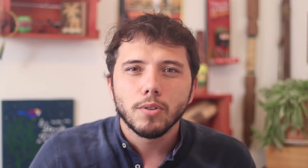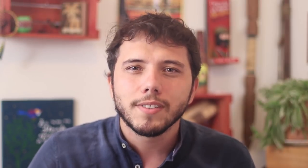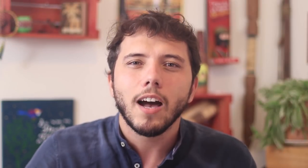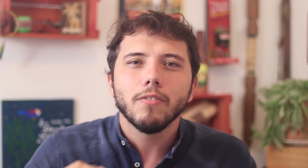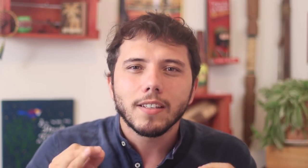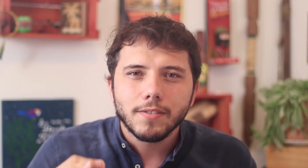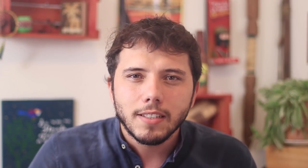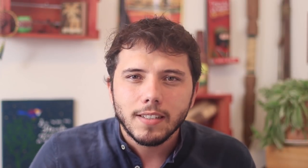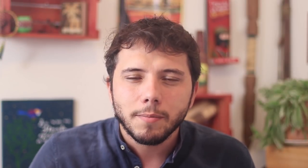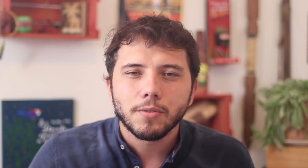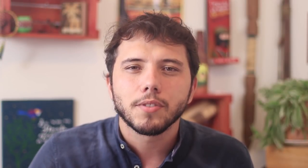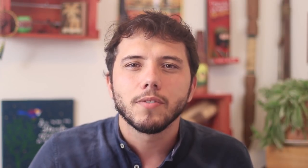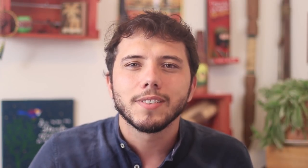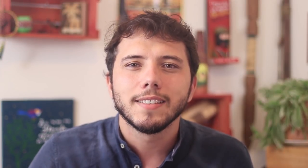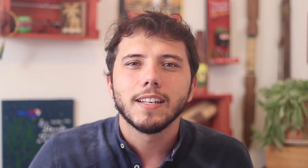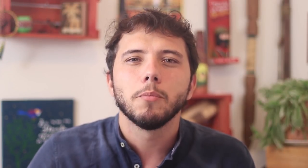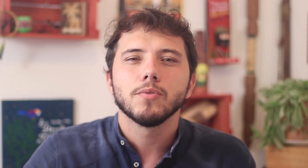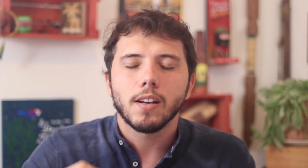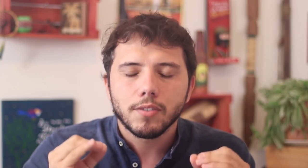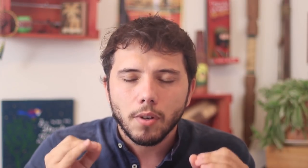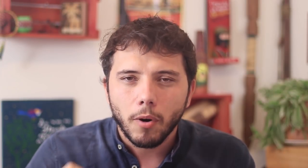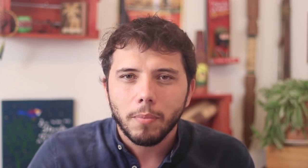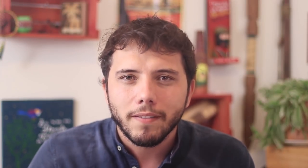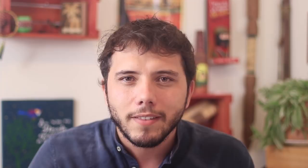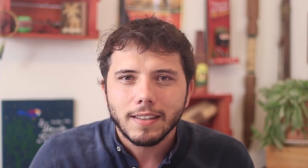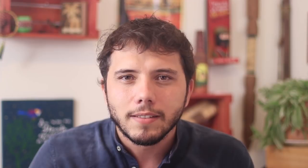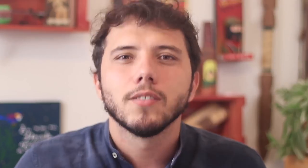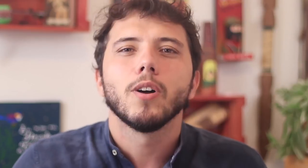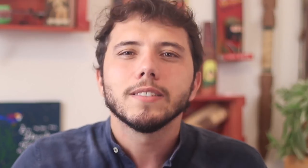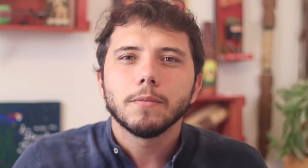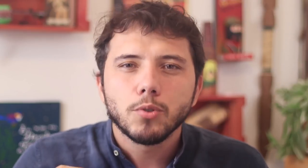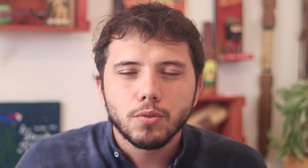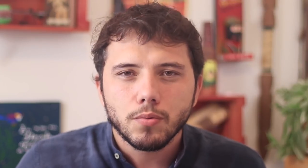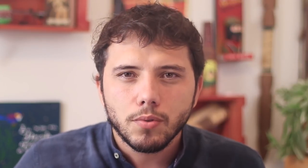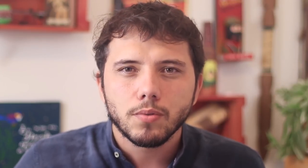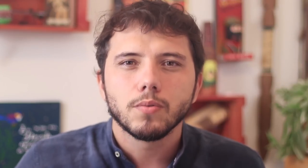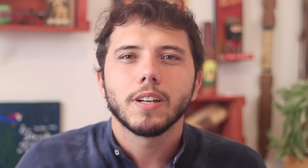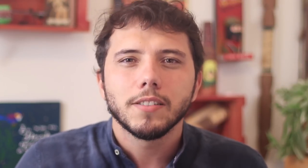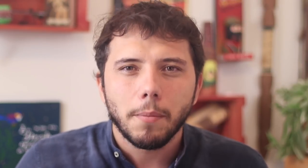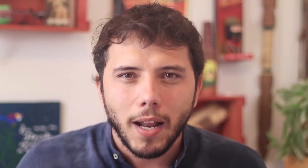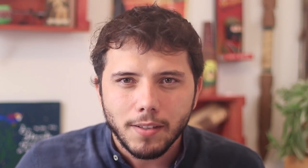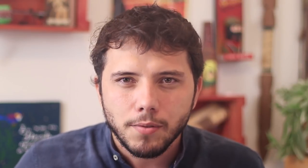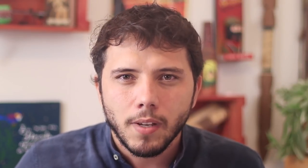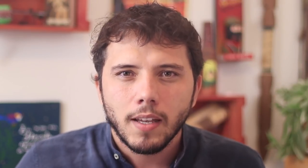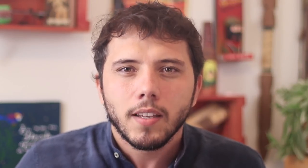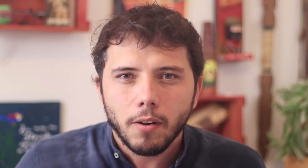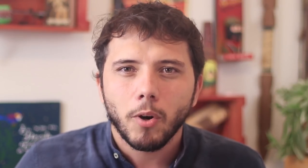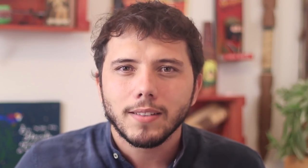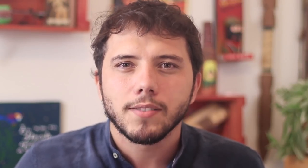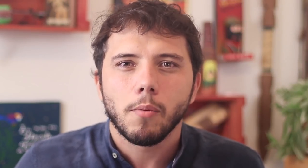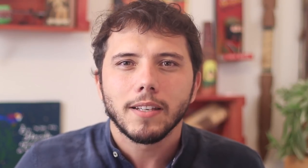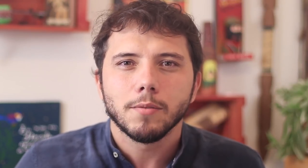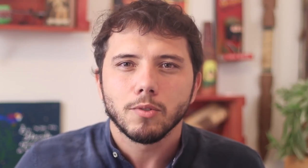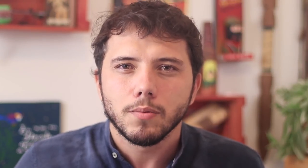Save the lives of your loved ones. Save your own lives. We are all in this together. Stay safe. Let's transform this world.